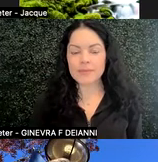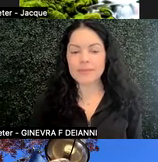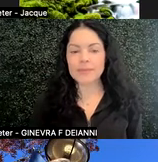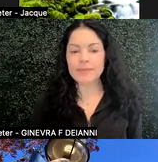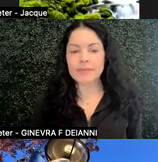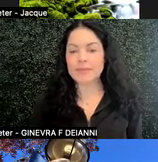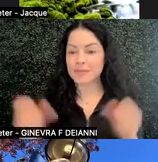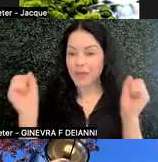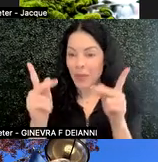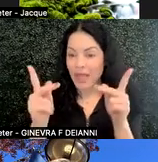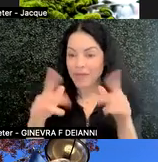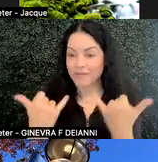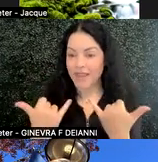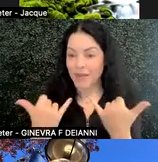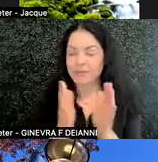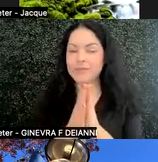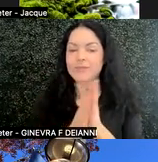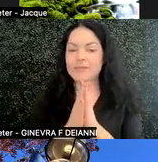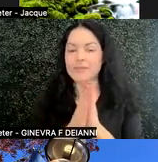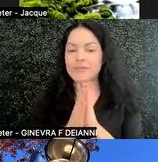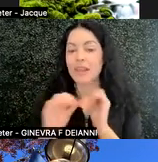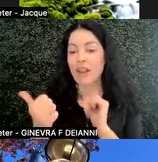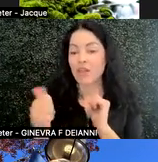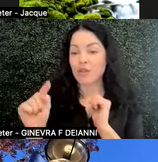OK. And now another tool that you can use